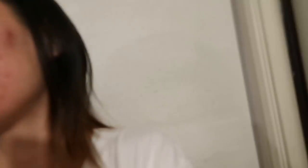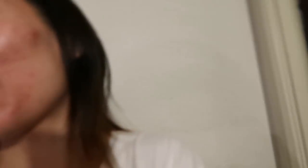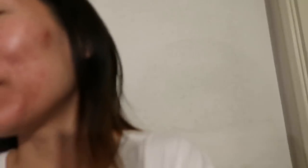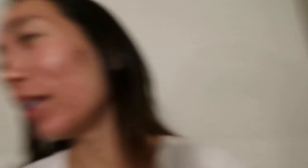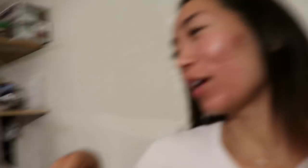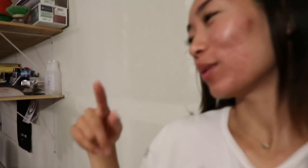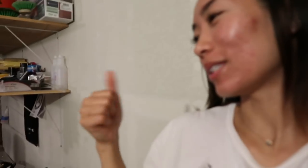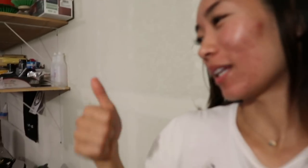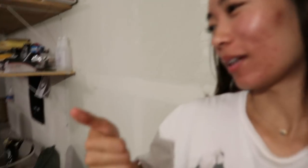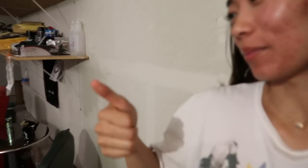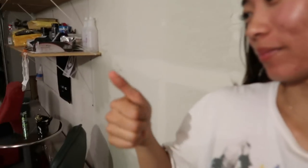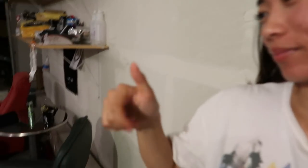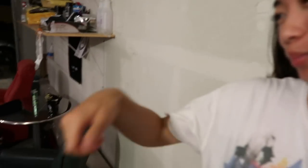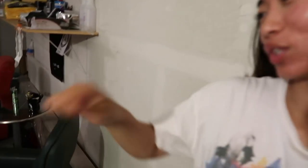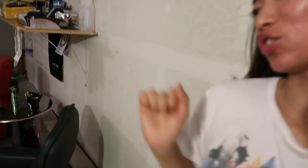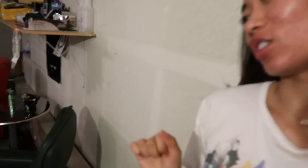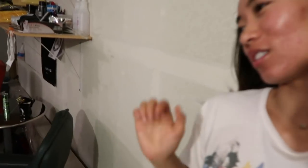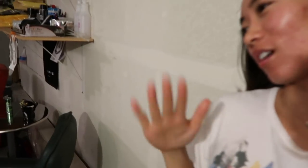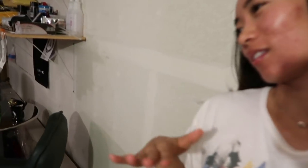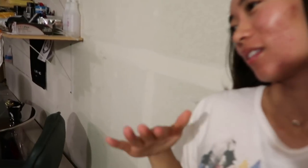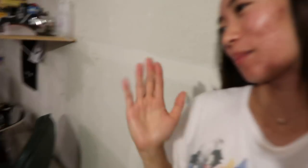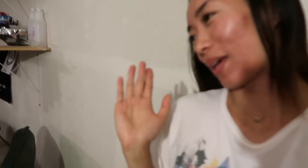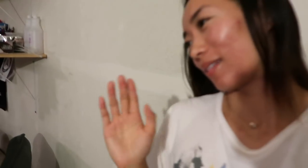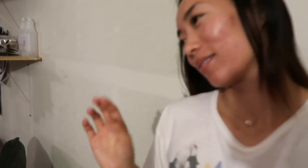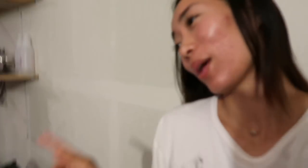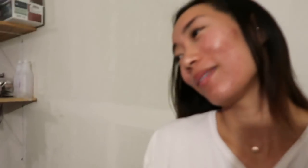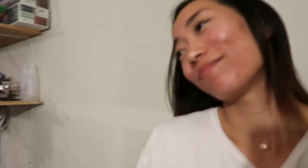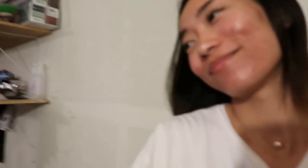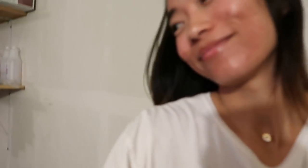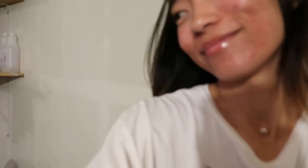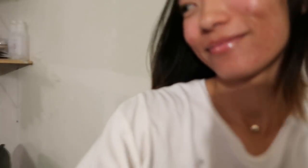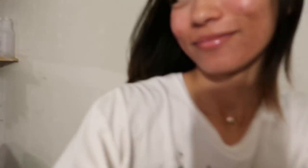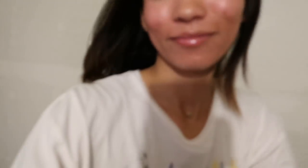I'm gonna go set up. Put the sheets on the bed. okay